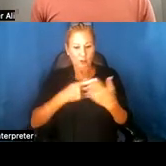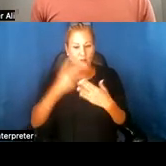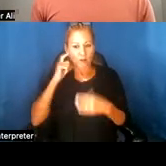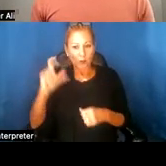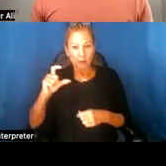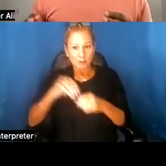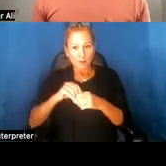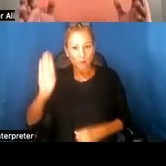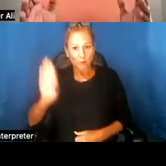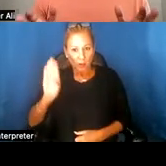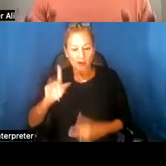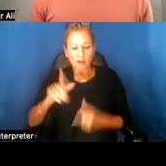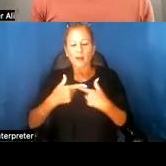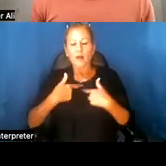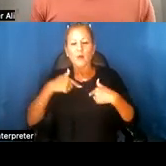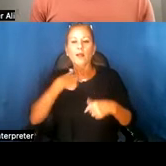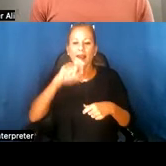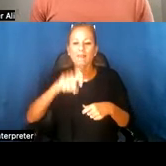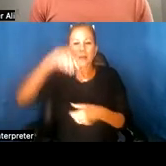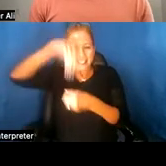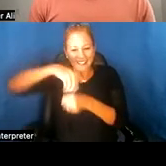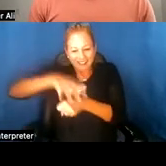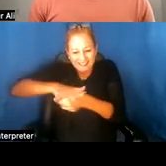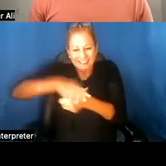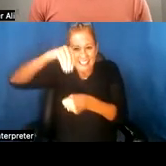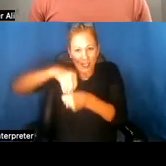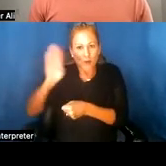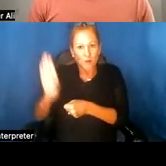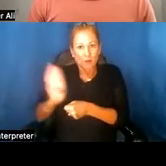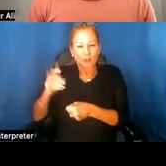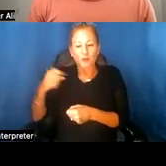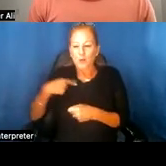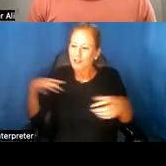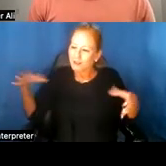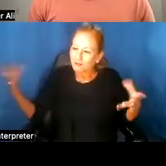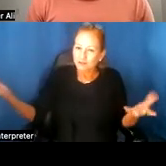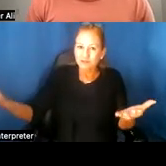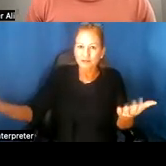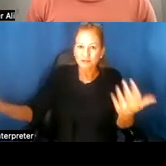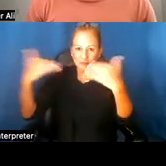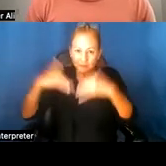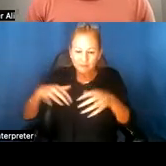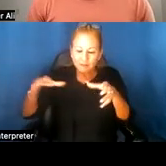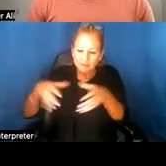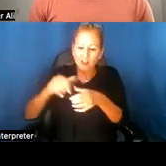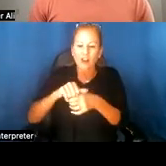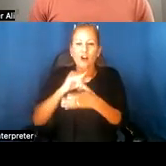then we had to be in Brooklyn, all of it. So we gathered in an art gallery in Bedford-Stuyvesant,